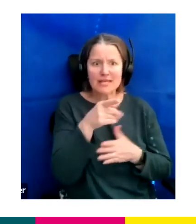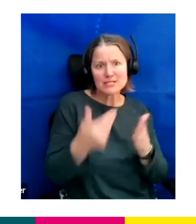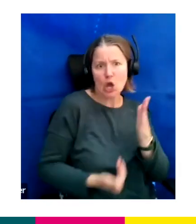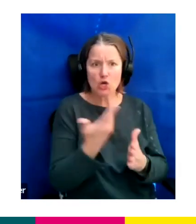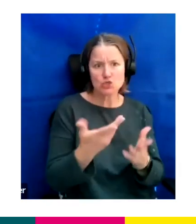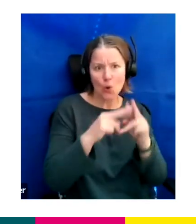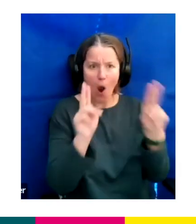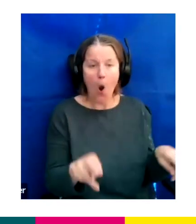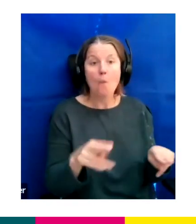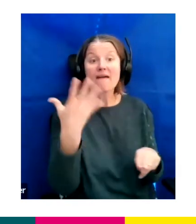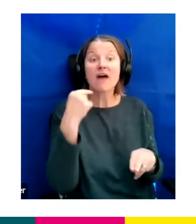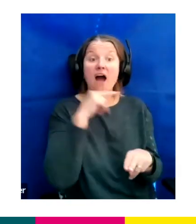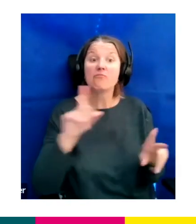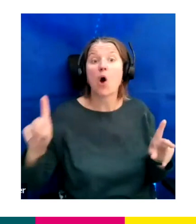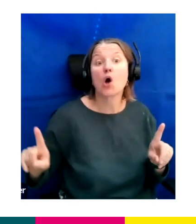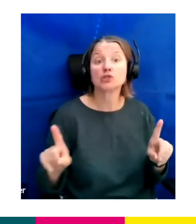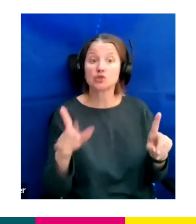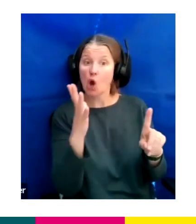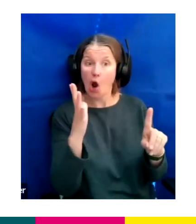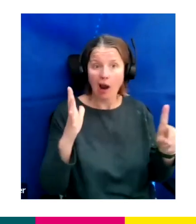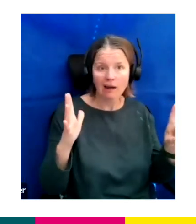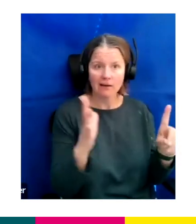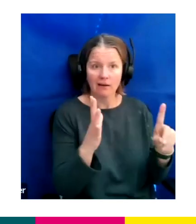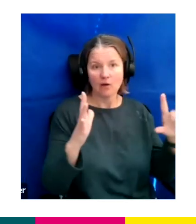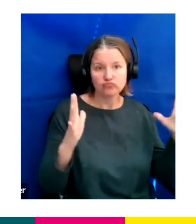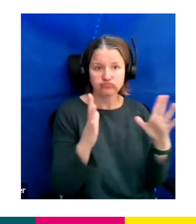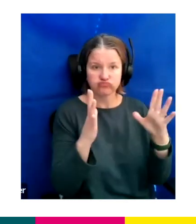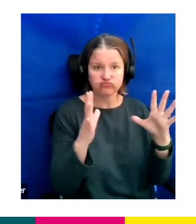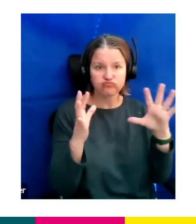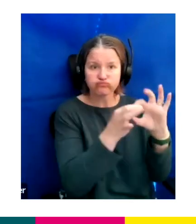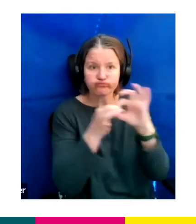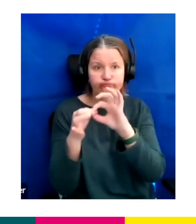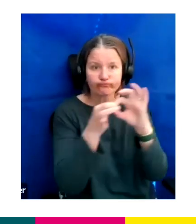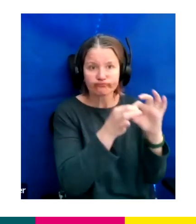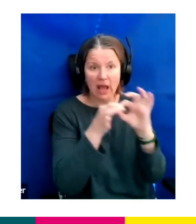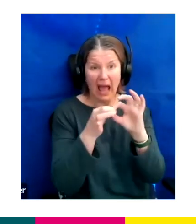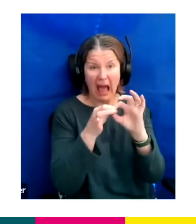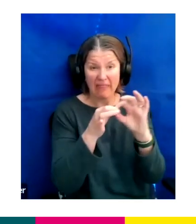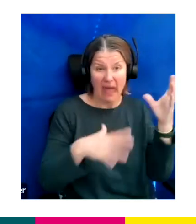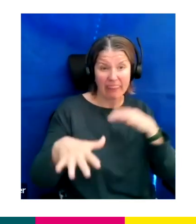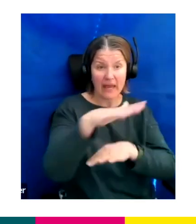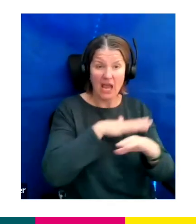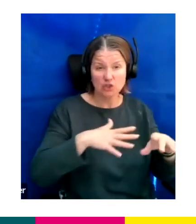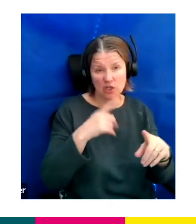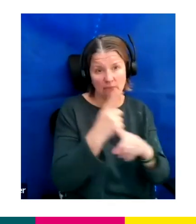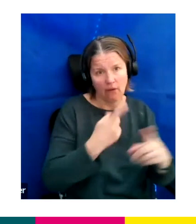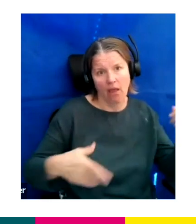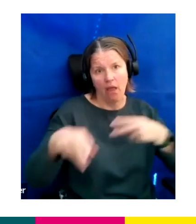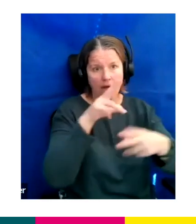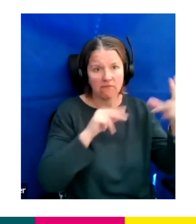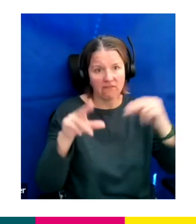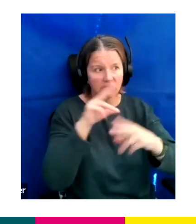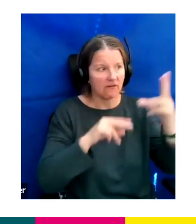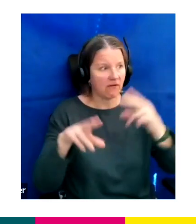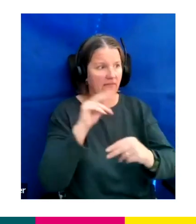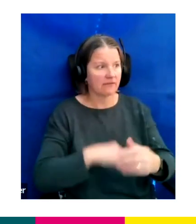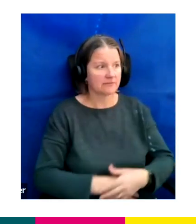You were still smiling when he got up.”